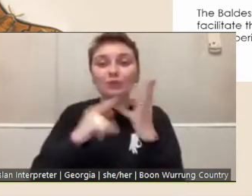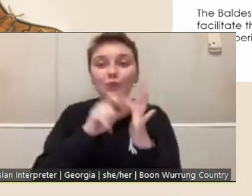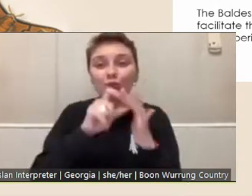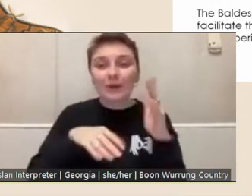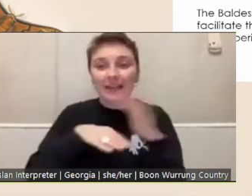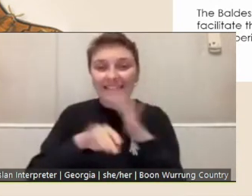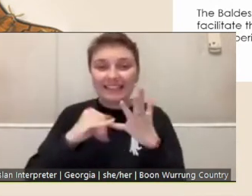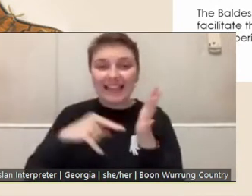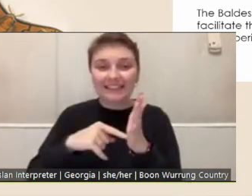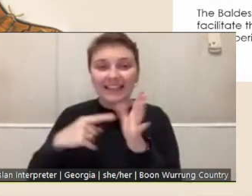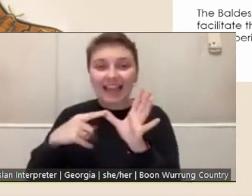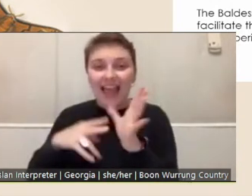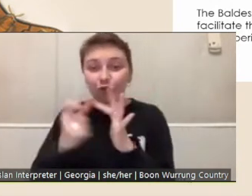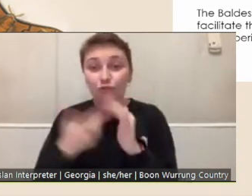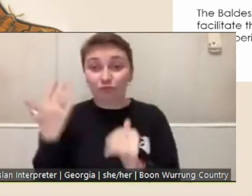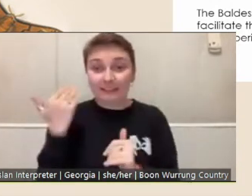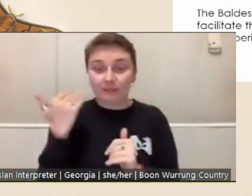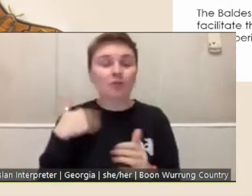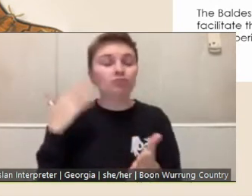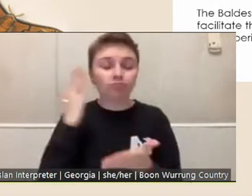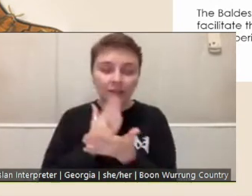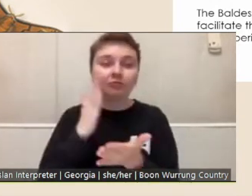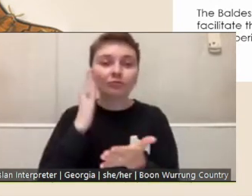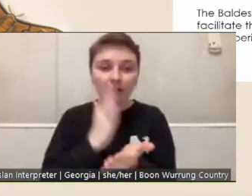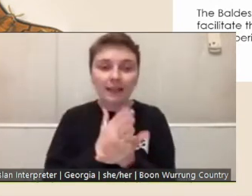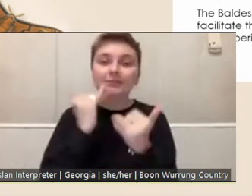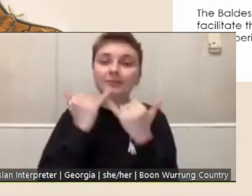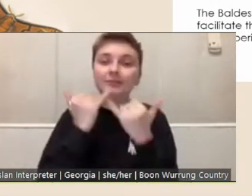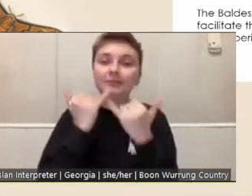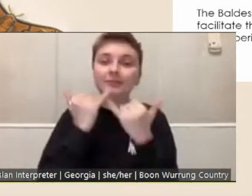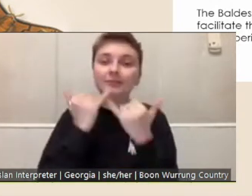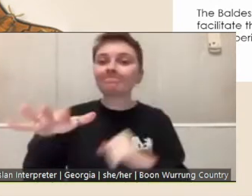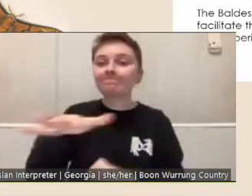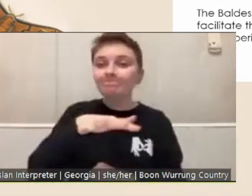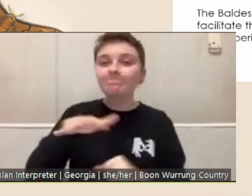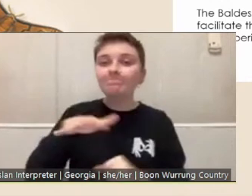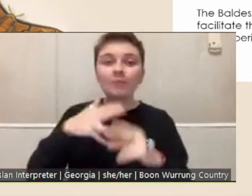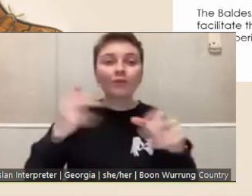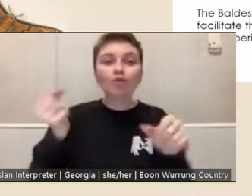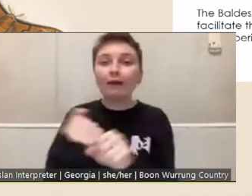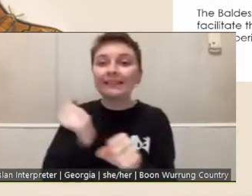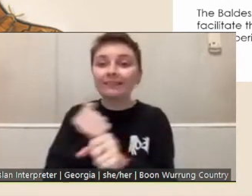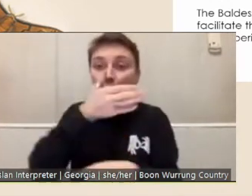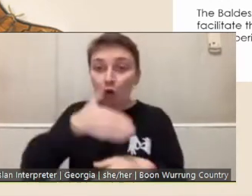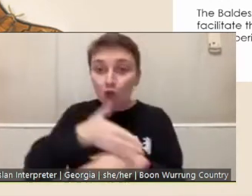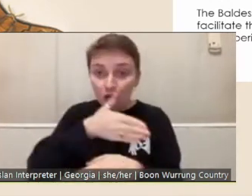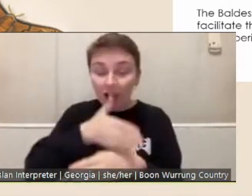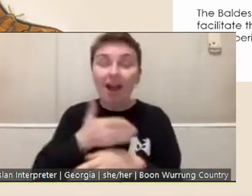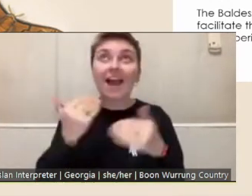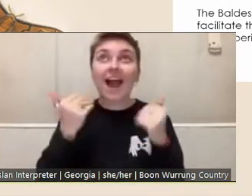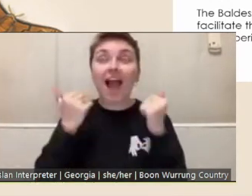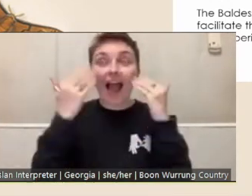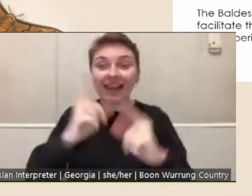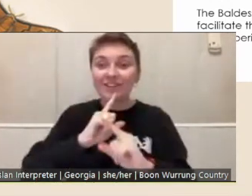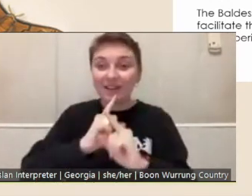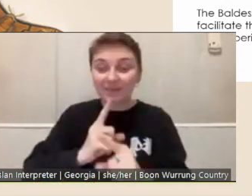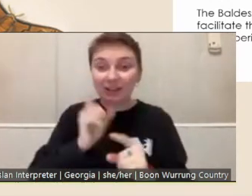is a very special place for creative work, so I highly recommend a visit. Over to you, Silvi.